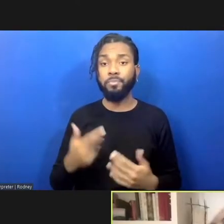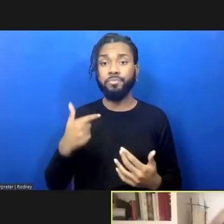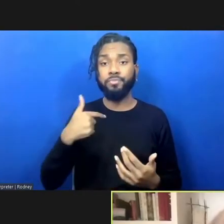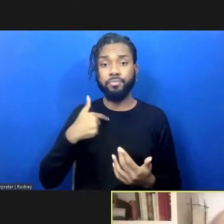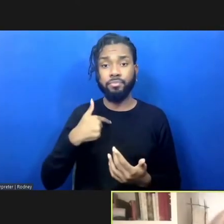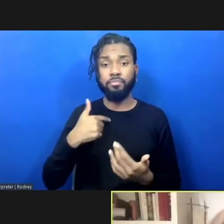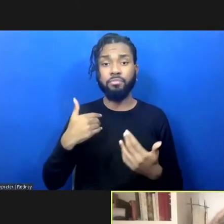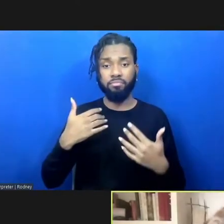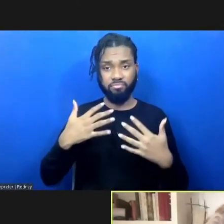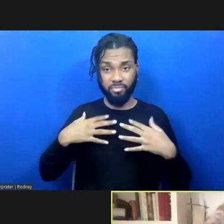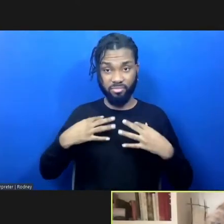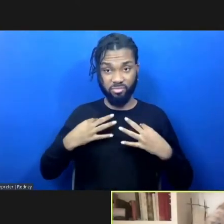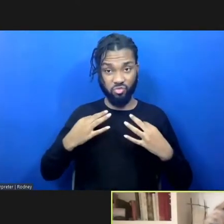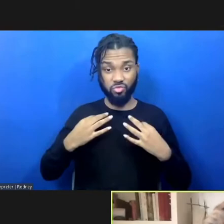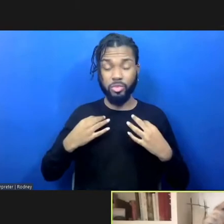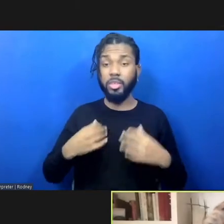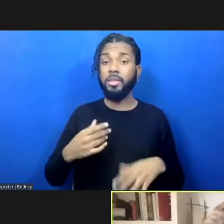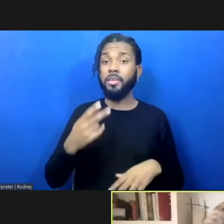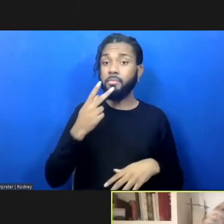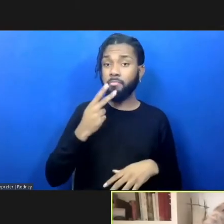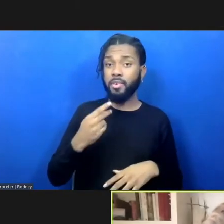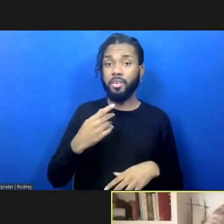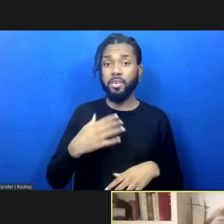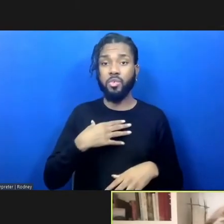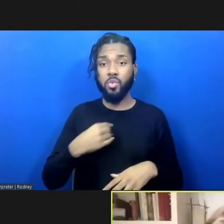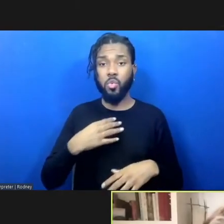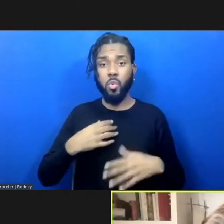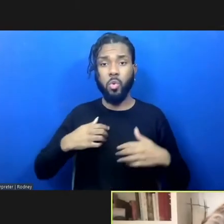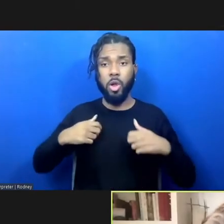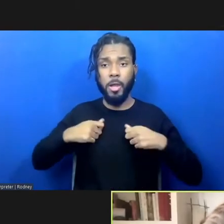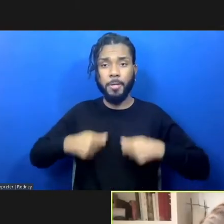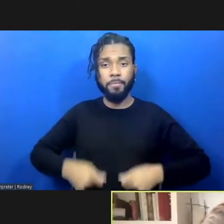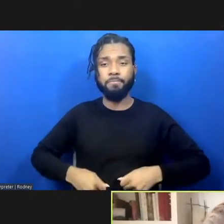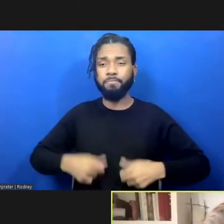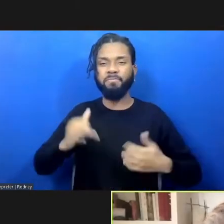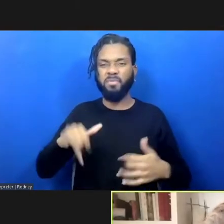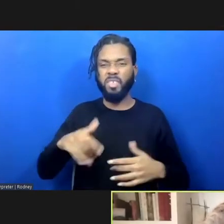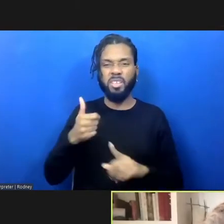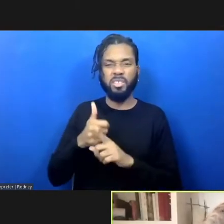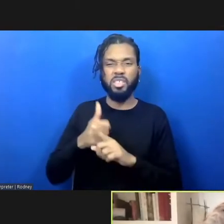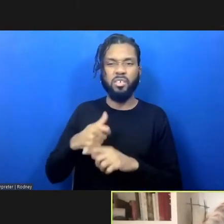pink-and-white kurta, which is a long Indian shirt, and a gray shawl.